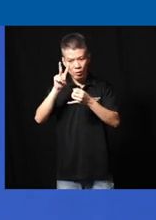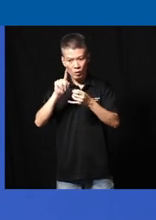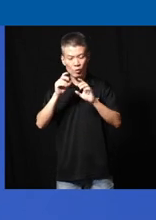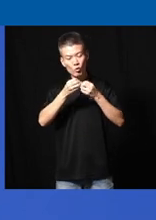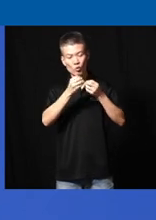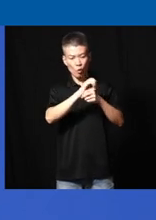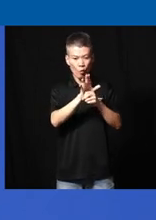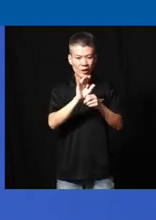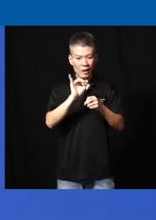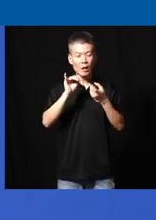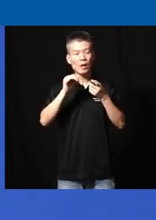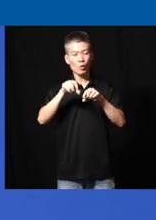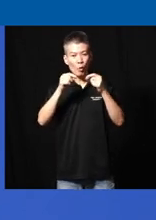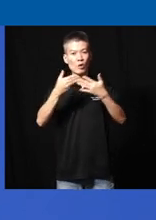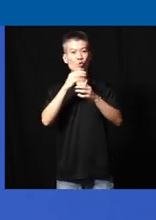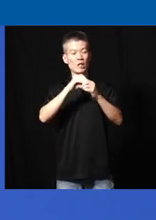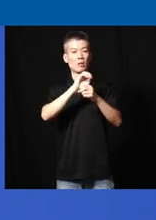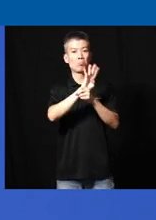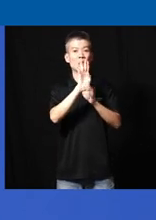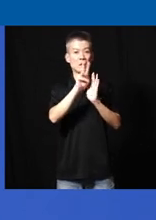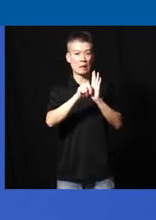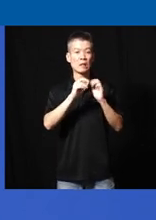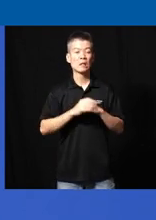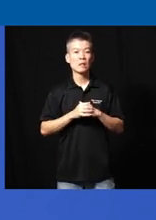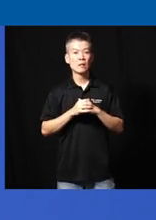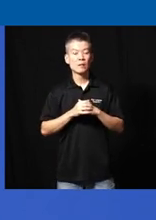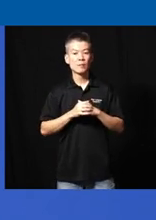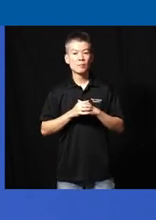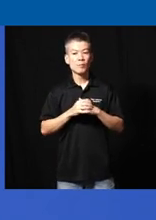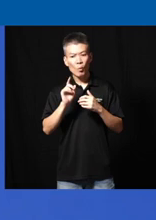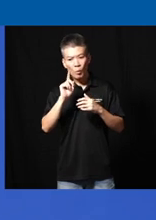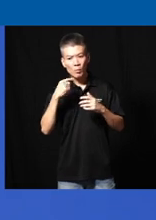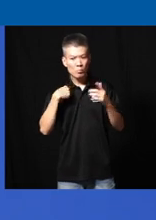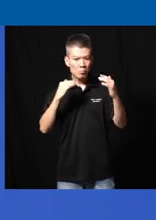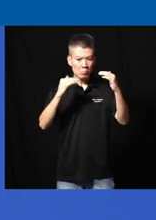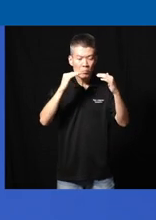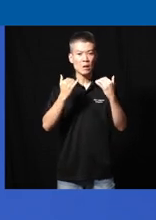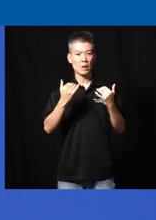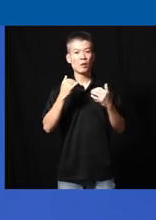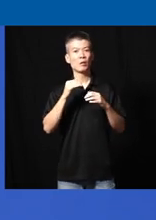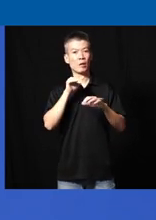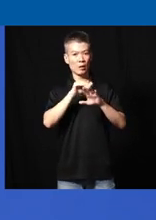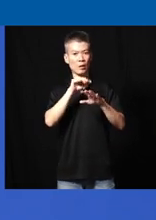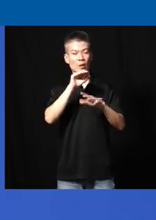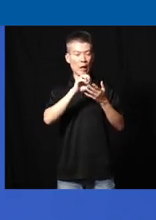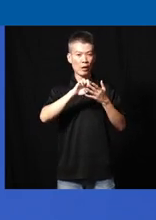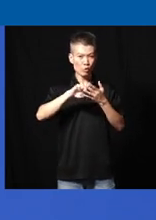so we are like pretty new in our business okay so where are we So currently we are in education not